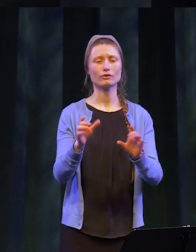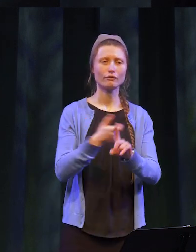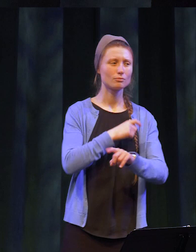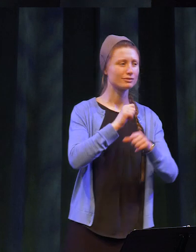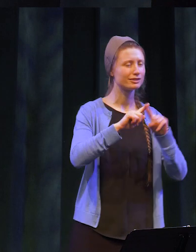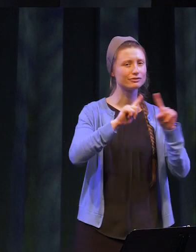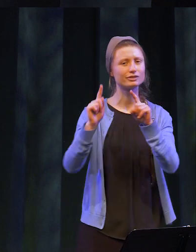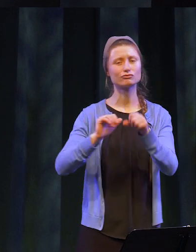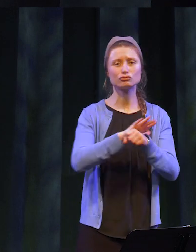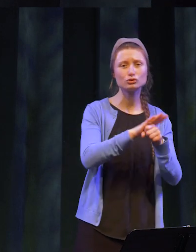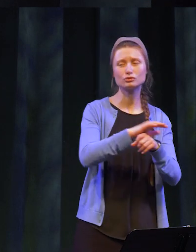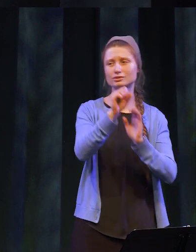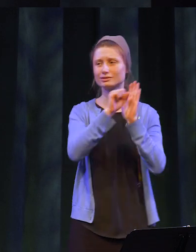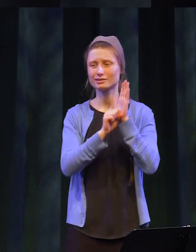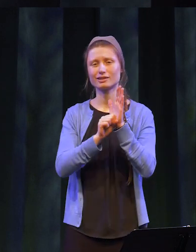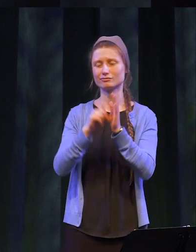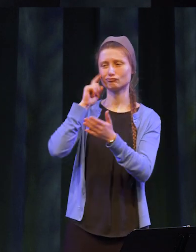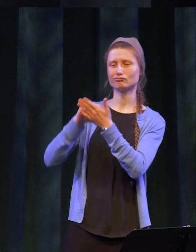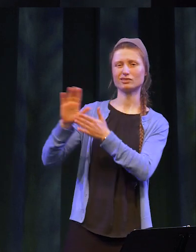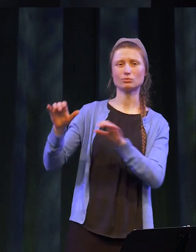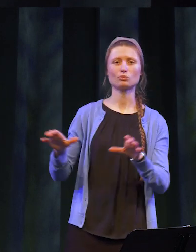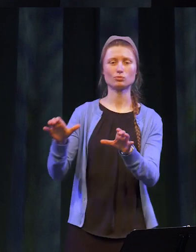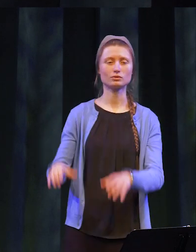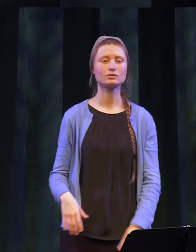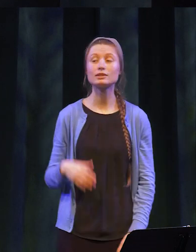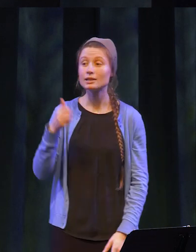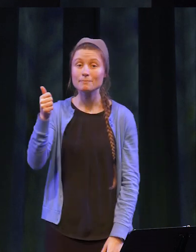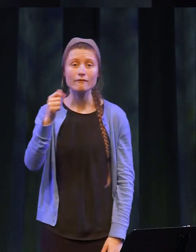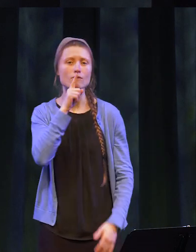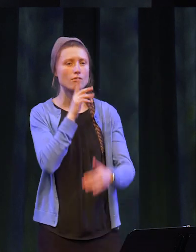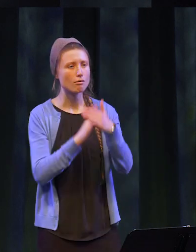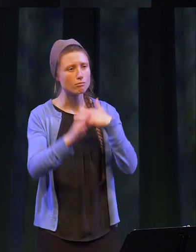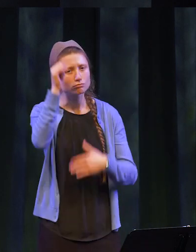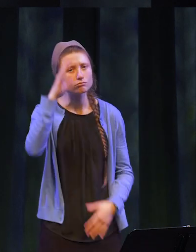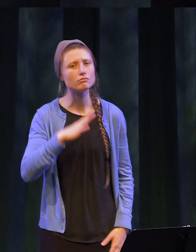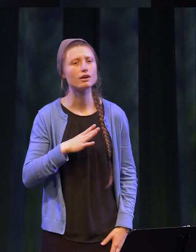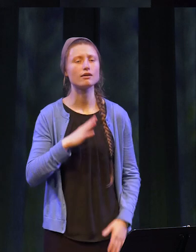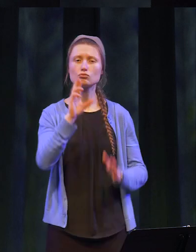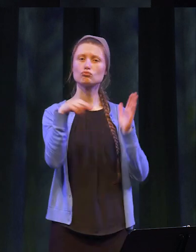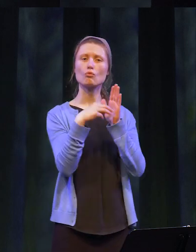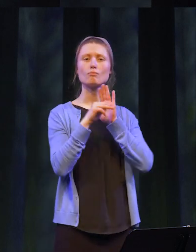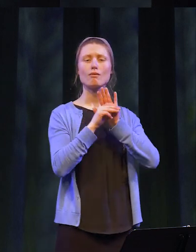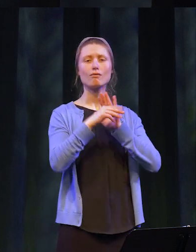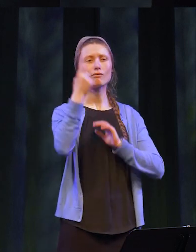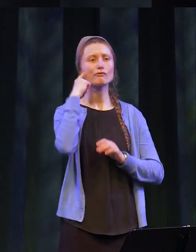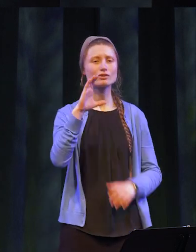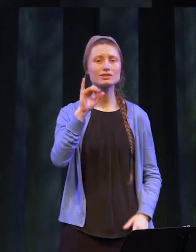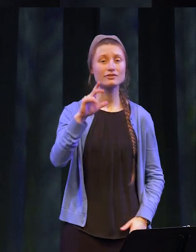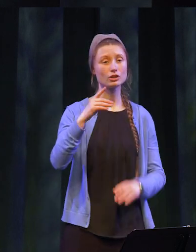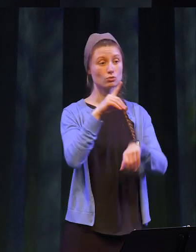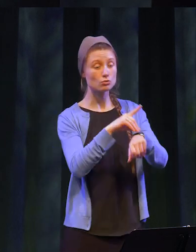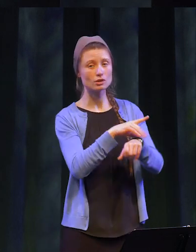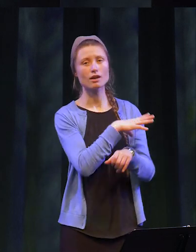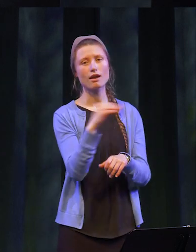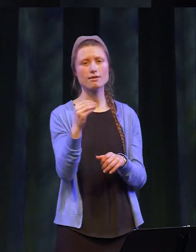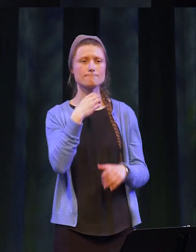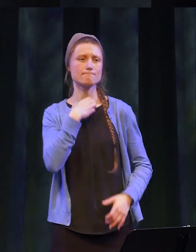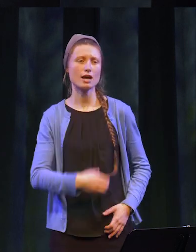and State awards. Jim is a humble person who is a role model for civic duty and passionate